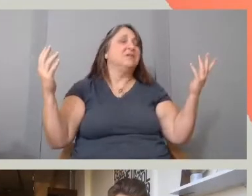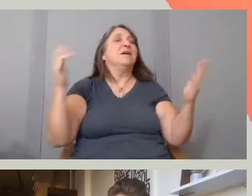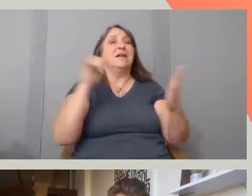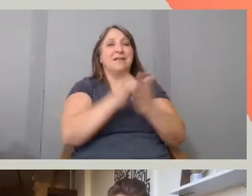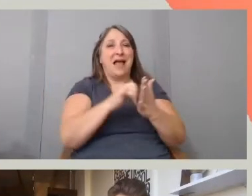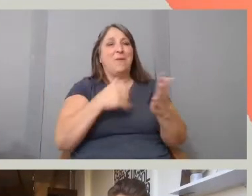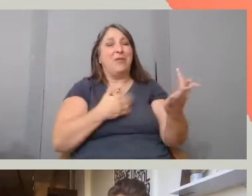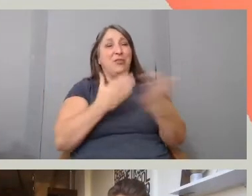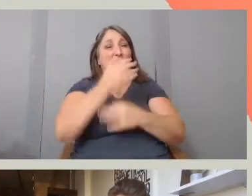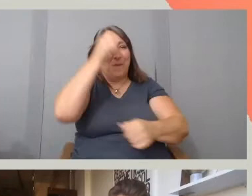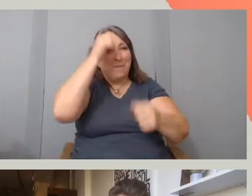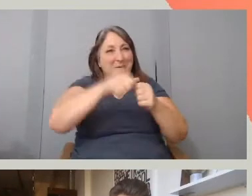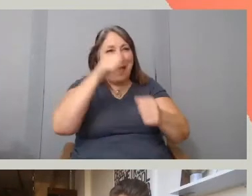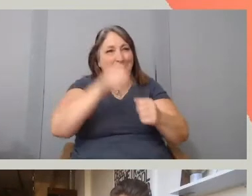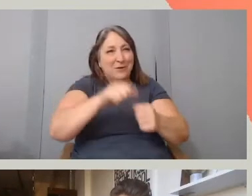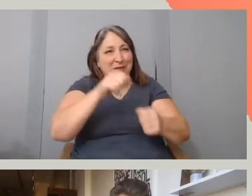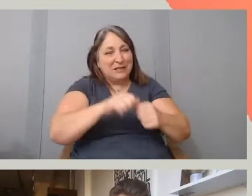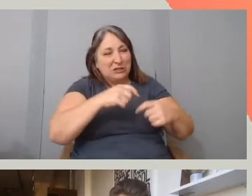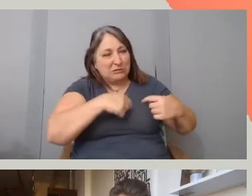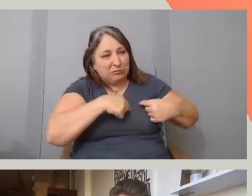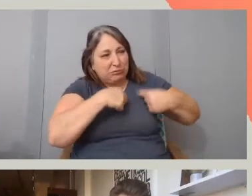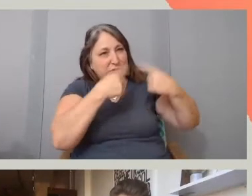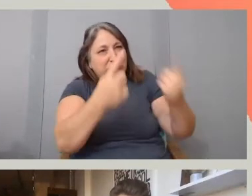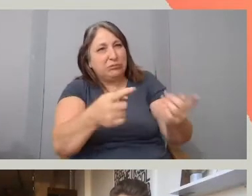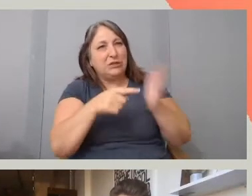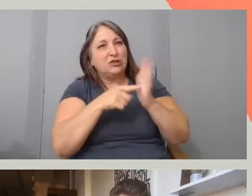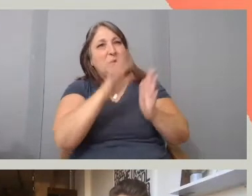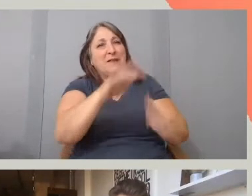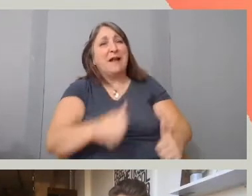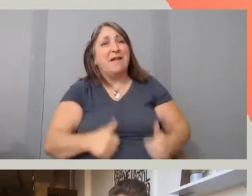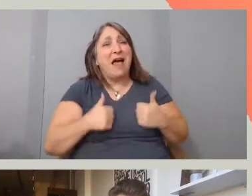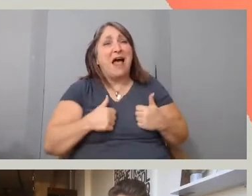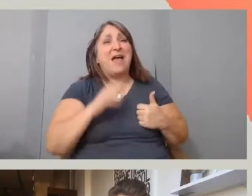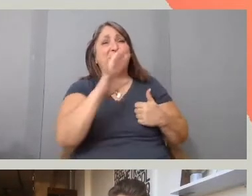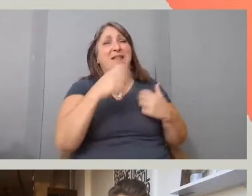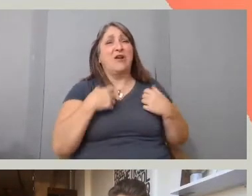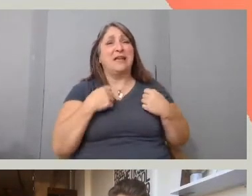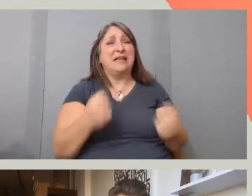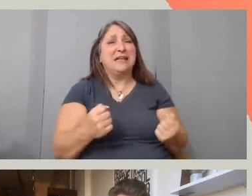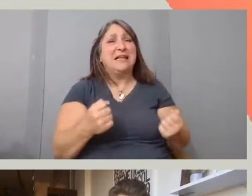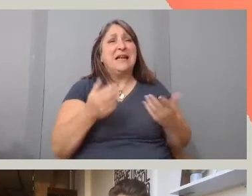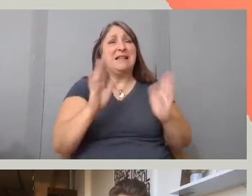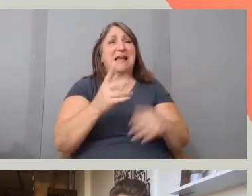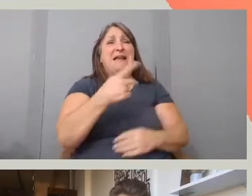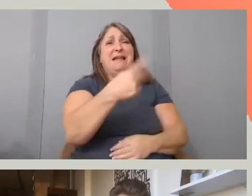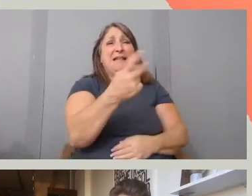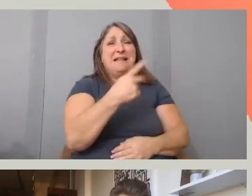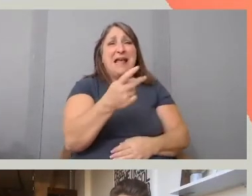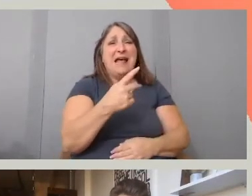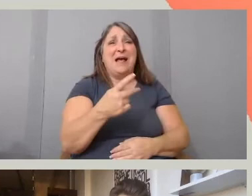and we are showing their lives, showing their healing allowing them to take up that space on screen